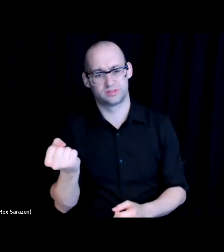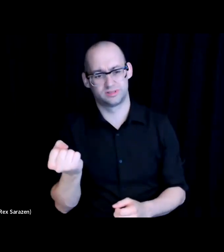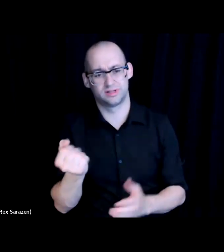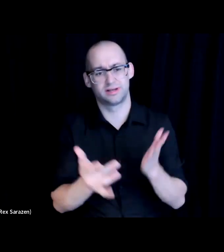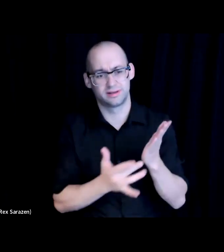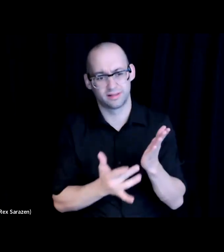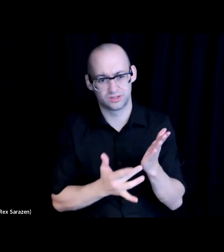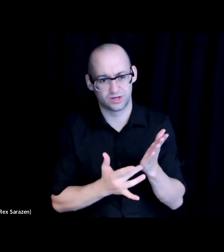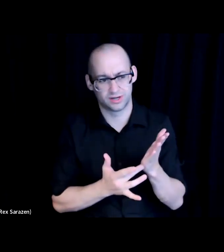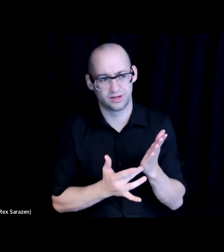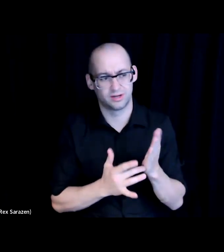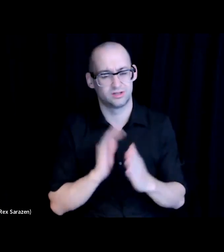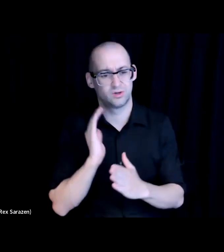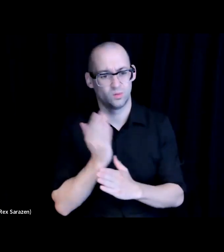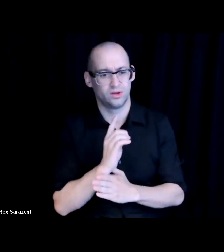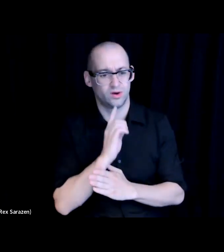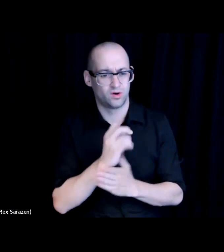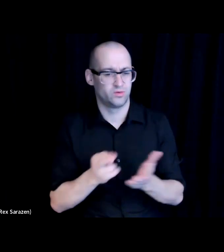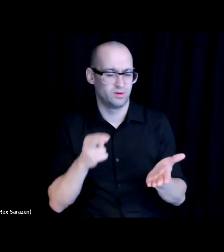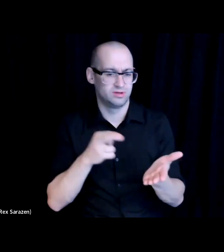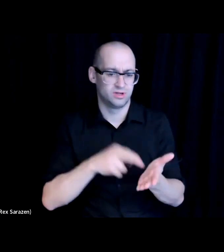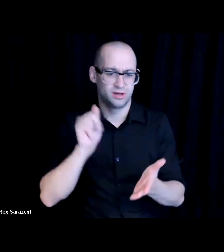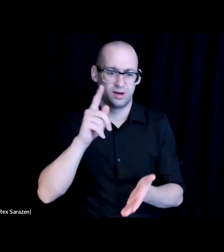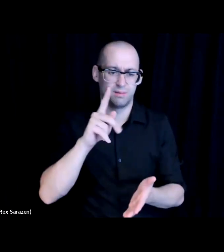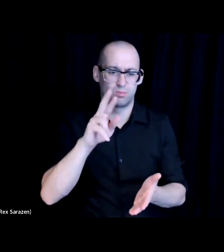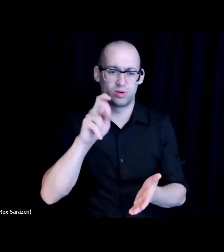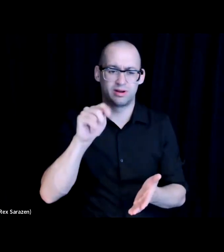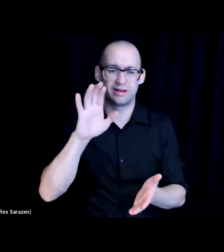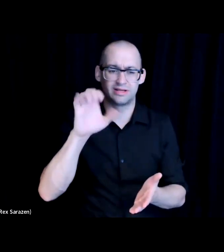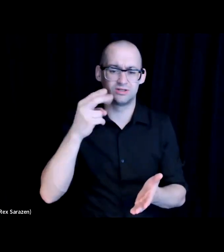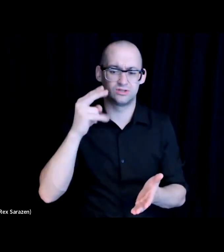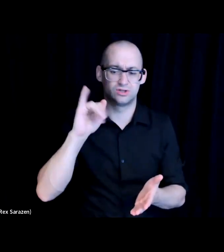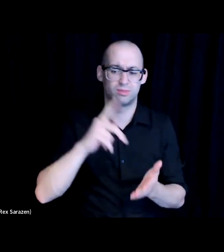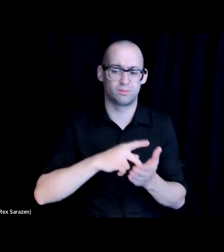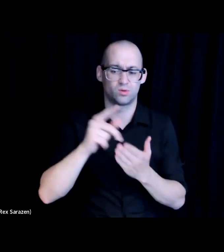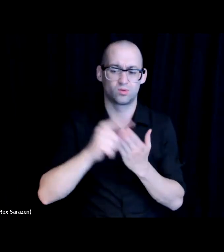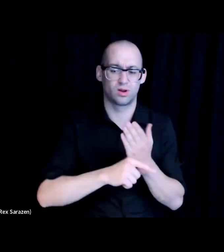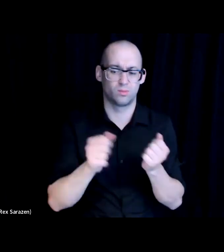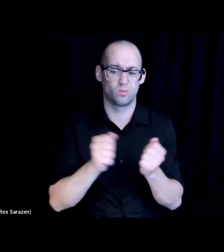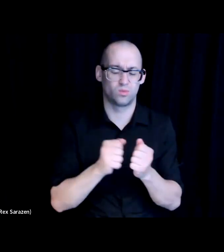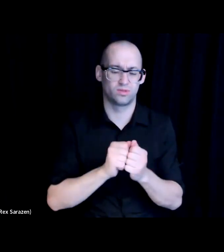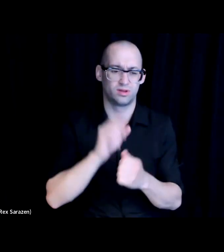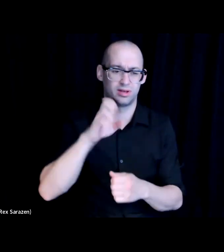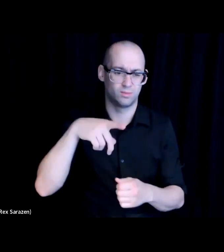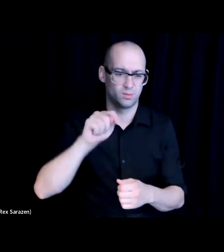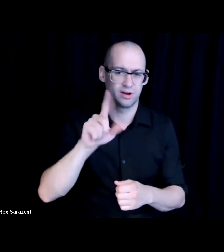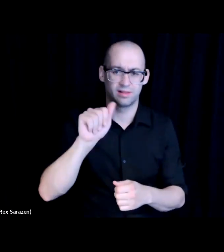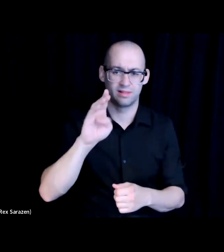So we are a registered apprenticeship program with the Department of Labor and we pull folks